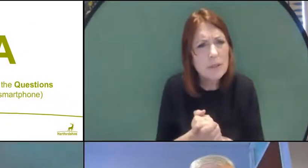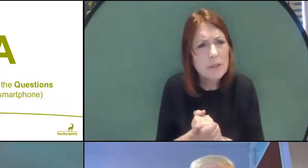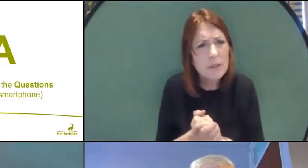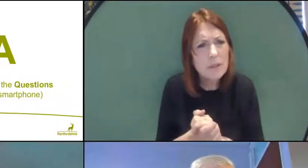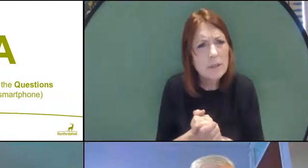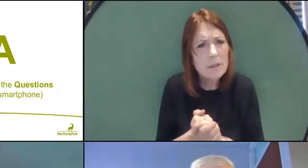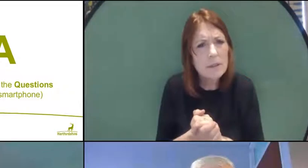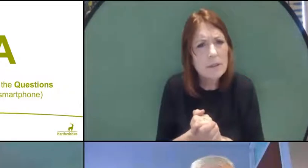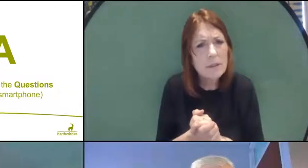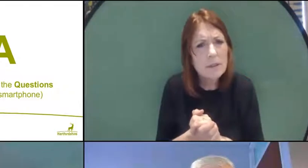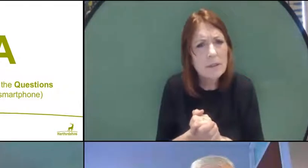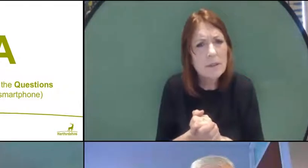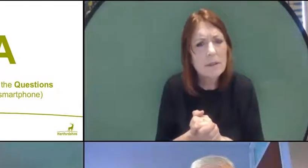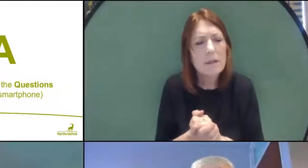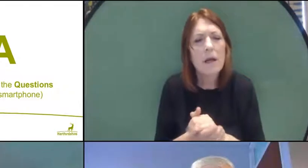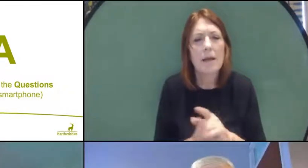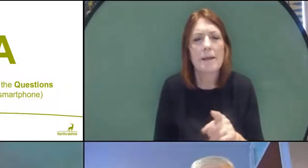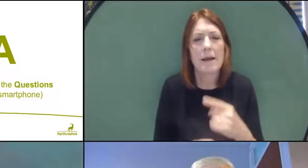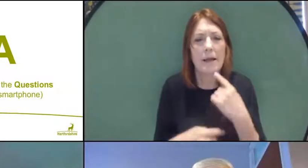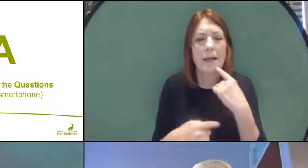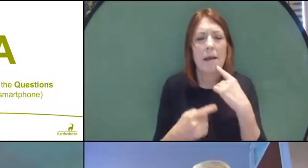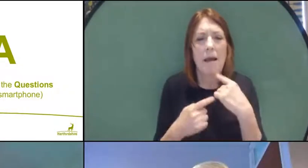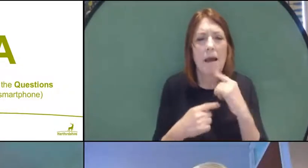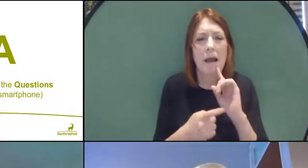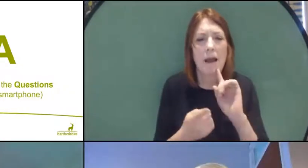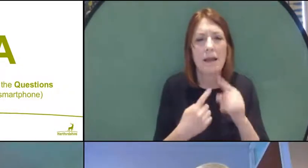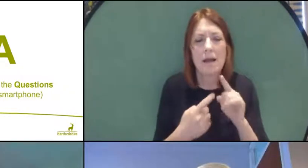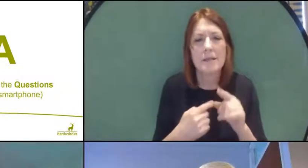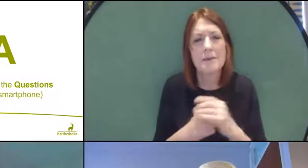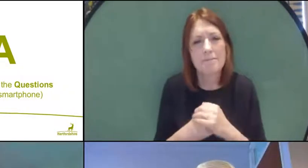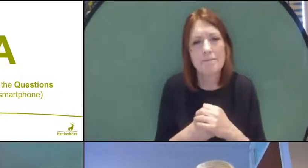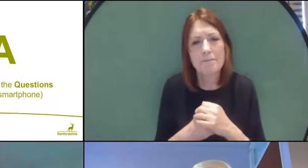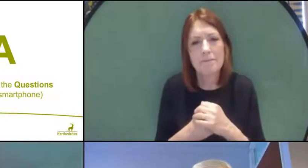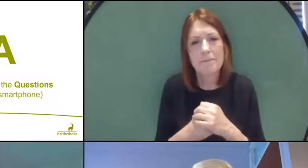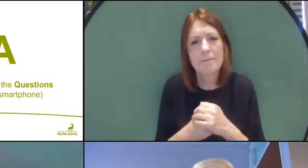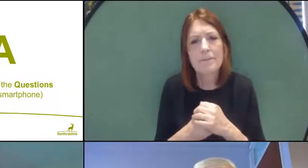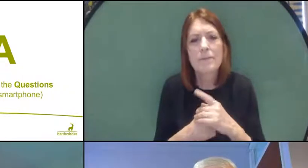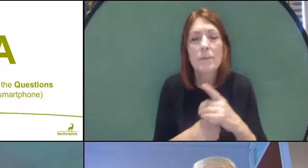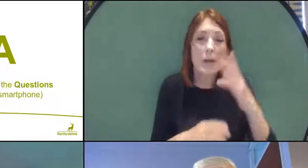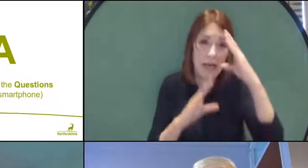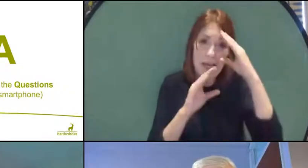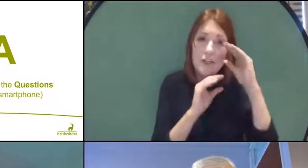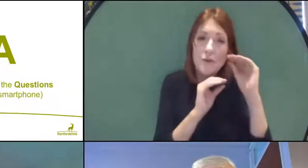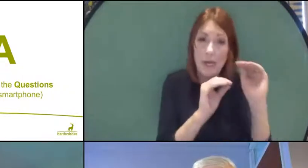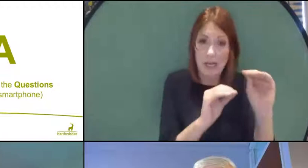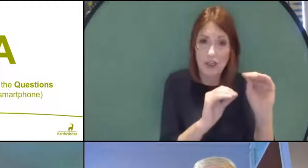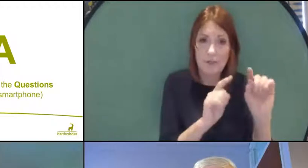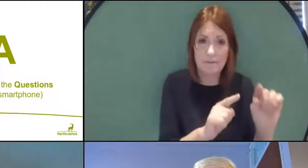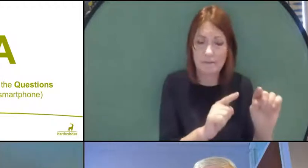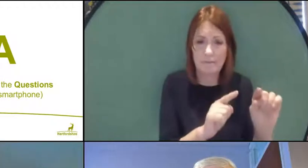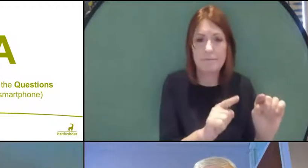I think I can probably answer that one and that so far as education is concerned, schools are